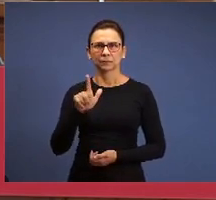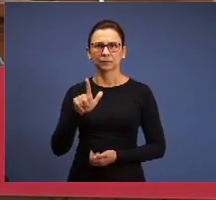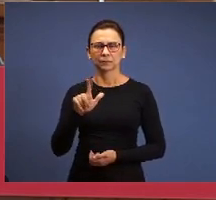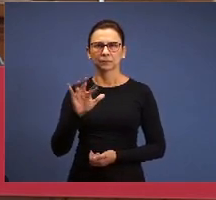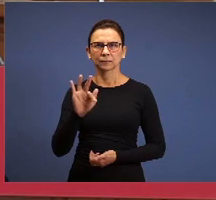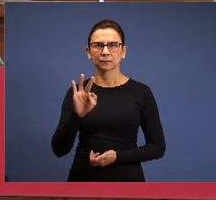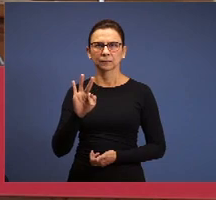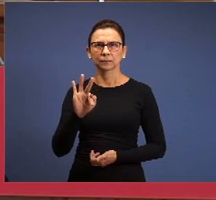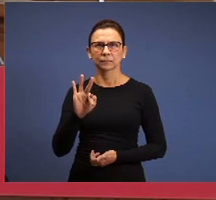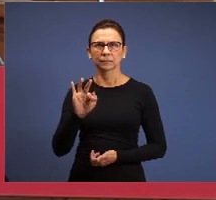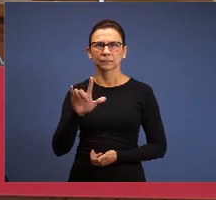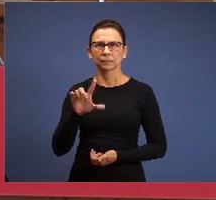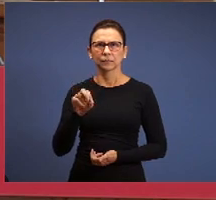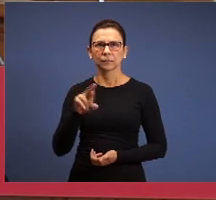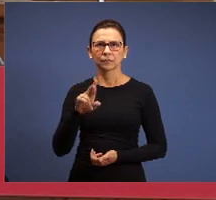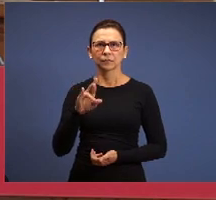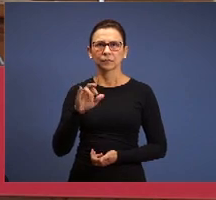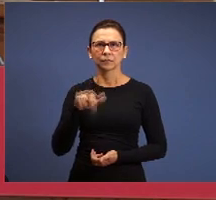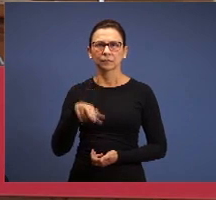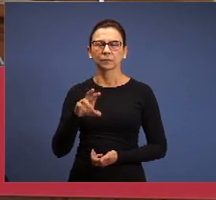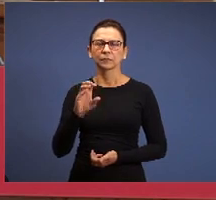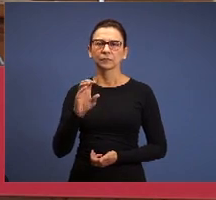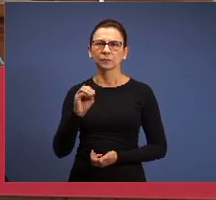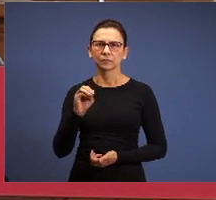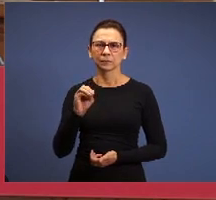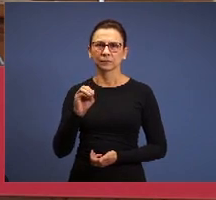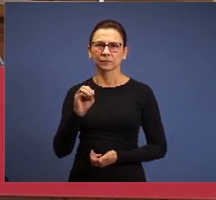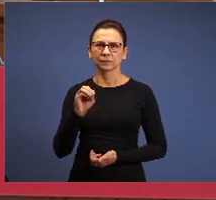We finished, today by the morning, a seminar